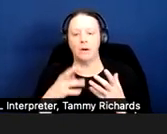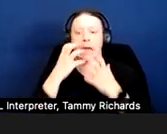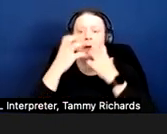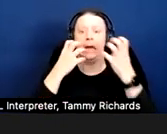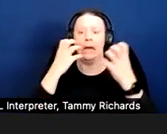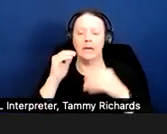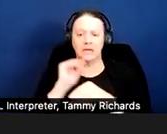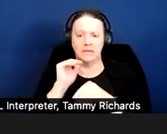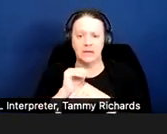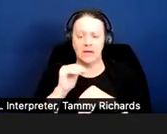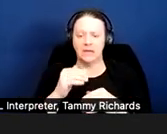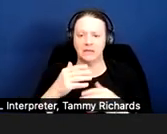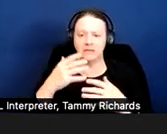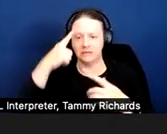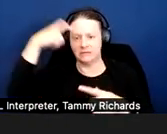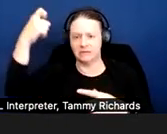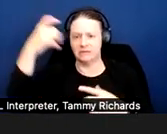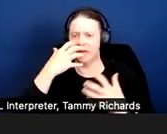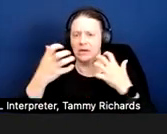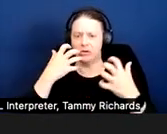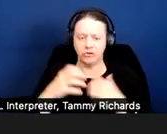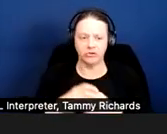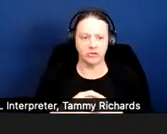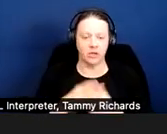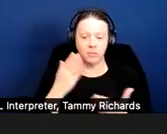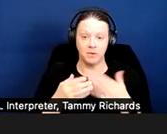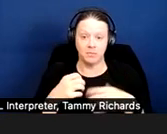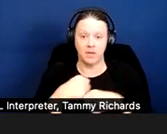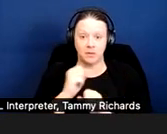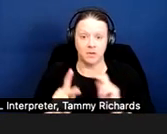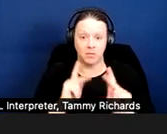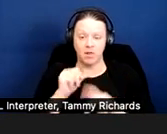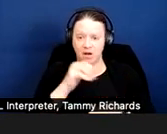They may make others uncomfortable, but oftentimes they're not rising to the level of a lease